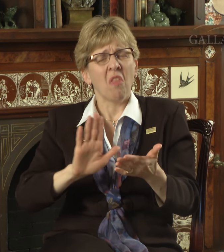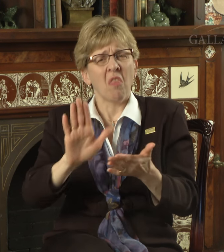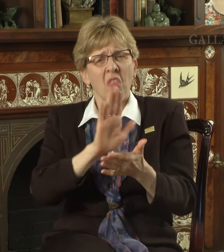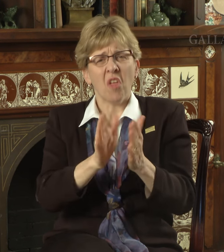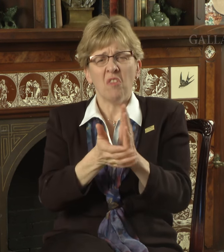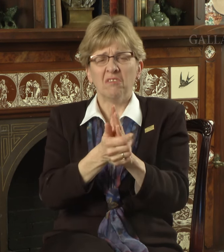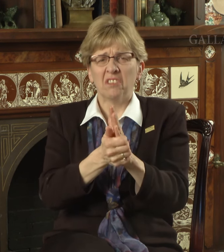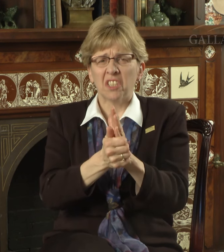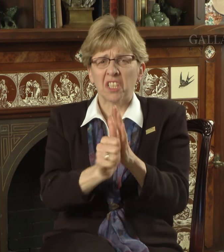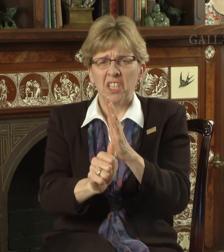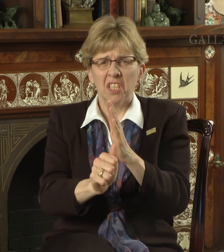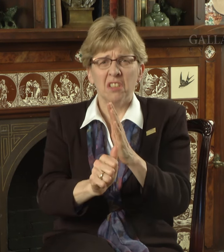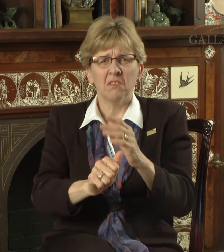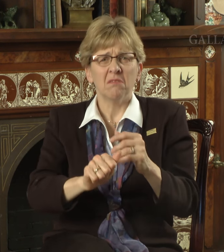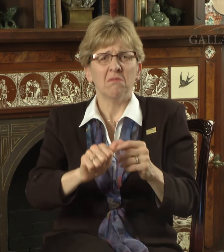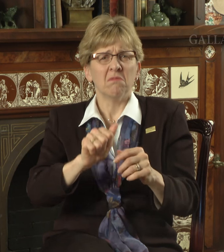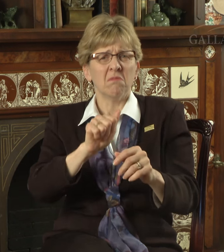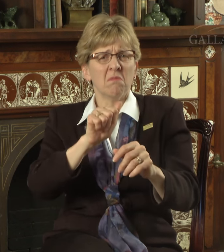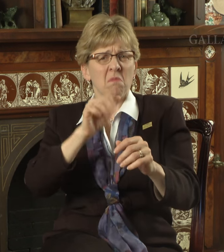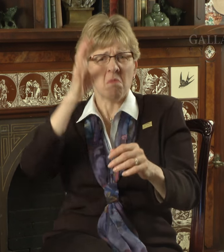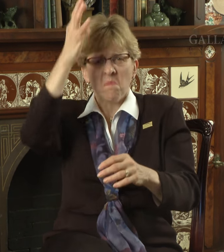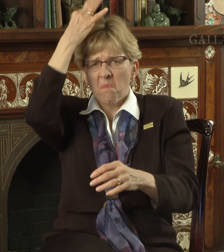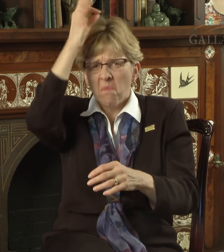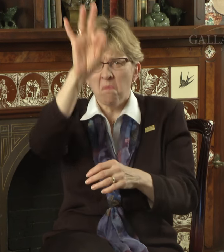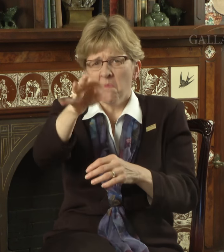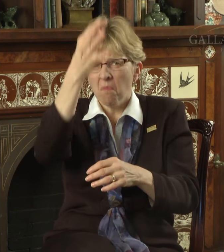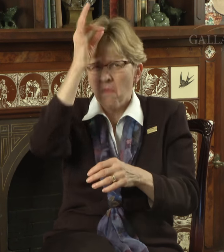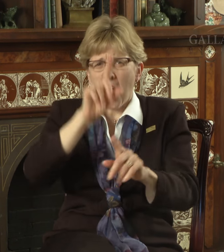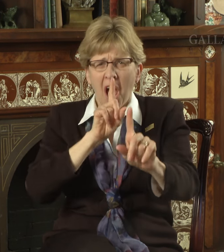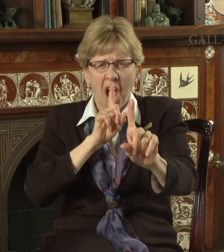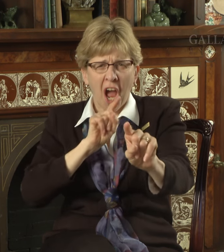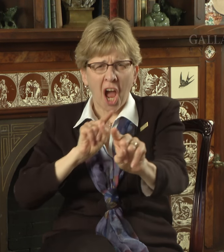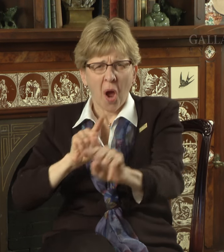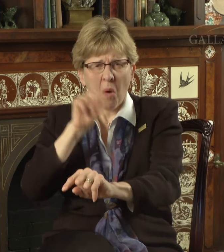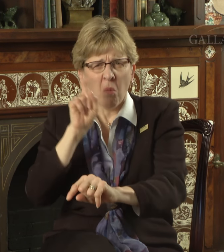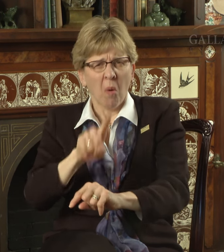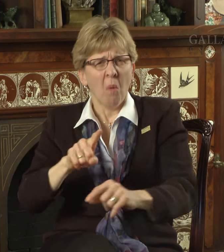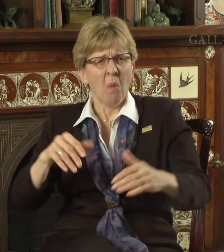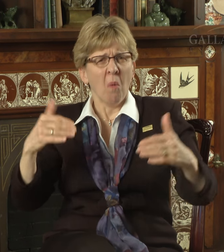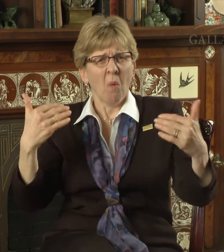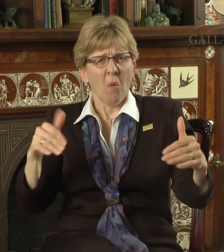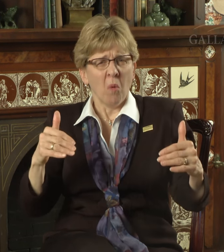Their skill in pulling out answers on the spot